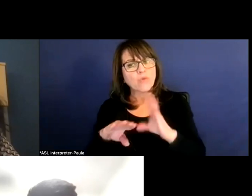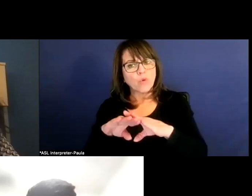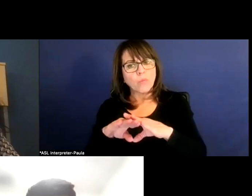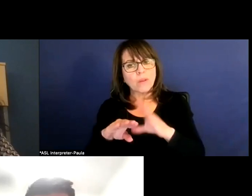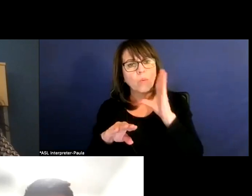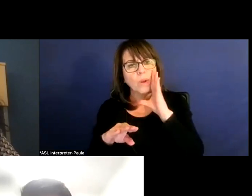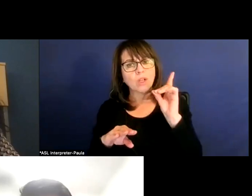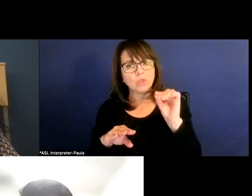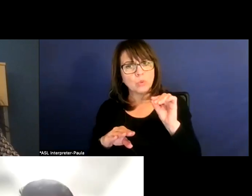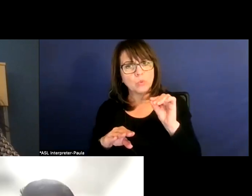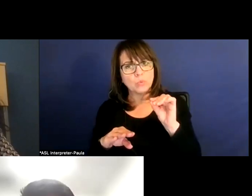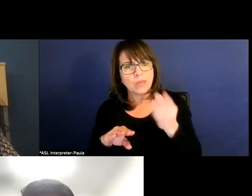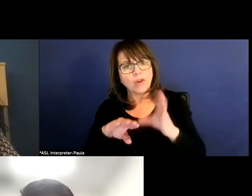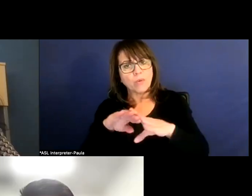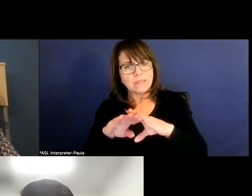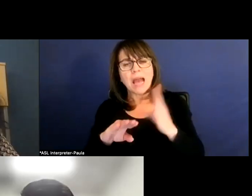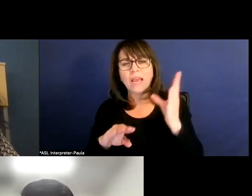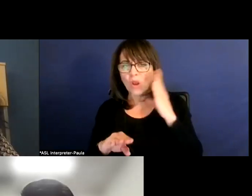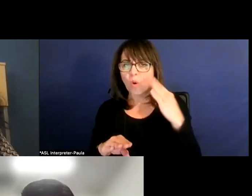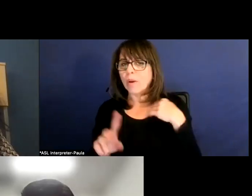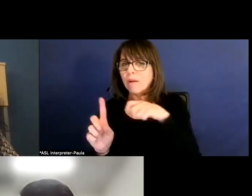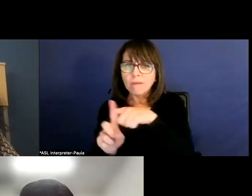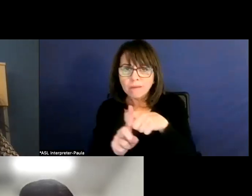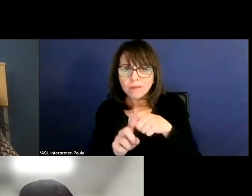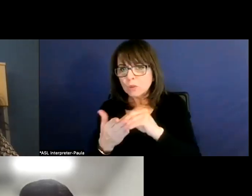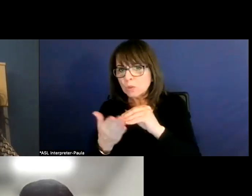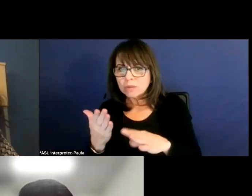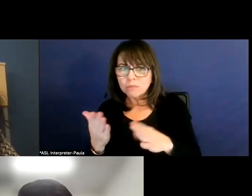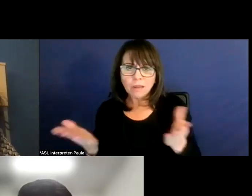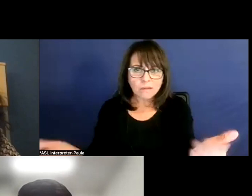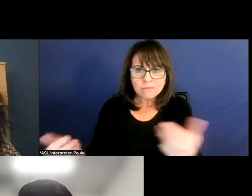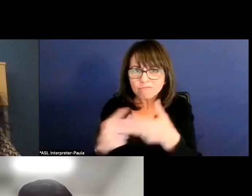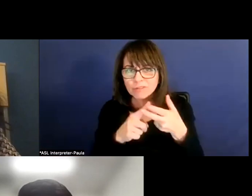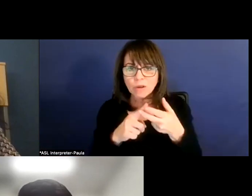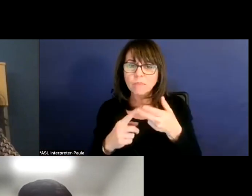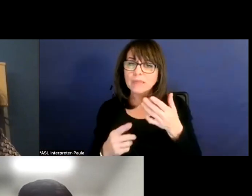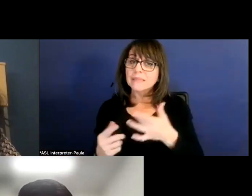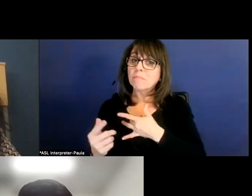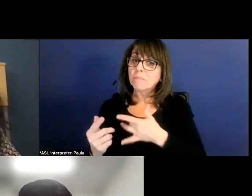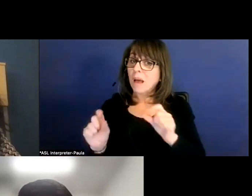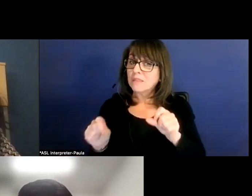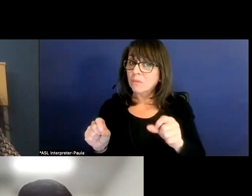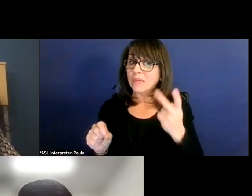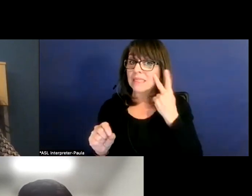to make students back in our campuses as well, but is that a likely scenario that we could see even more students coming back?